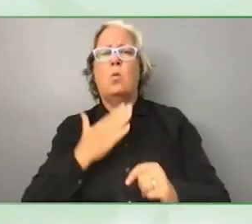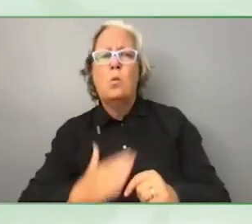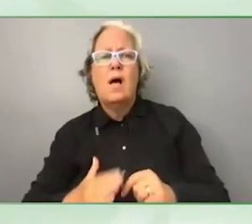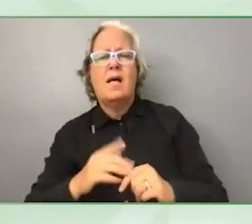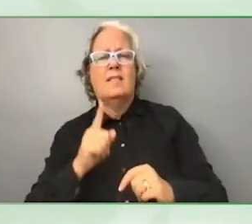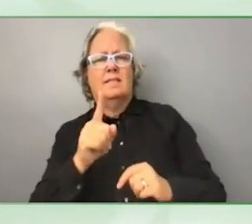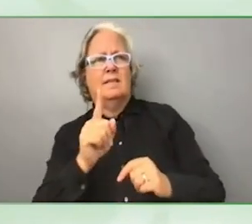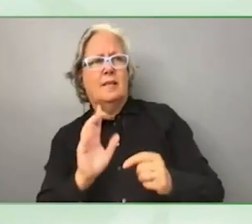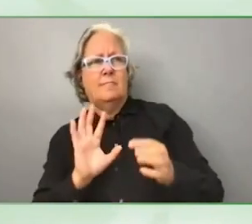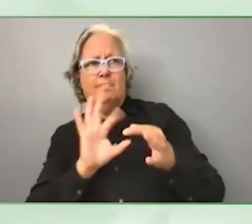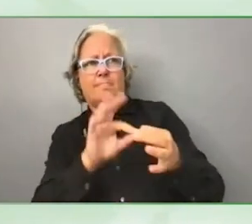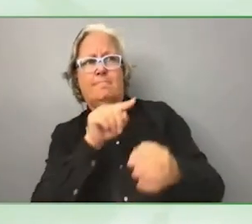We have a man sitting in the front.